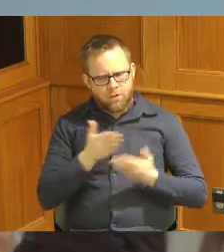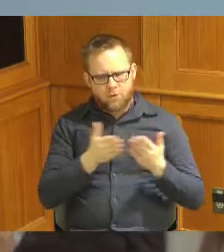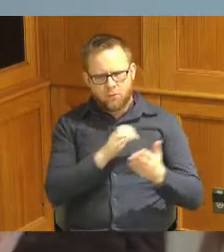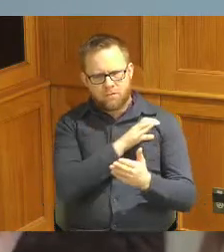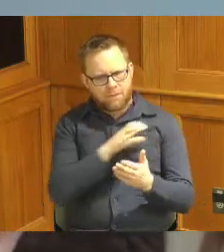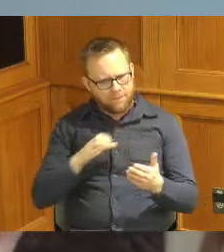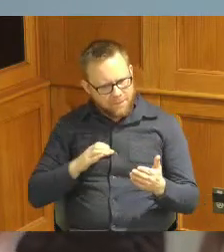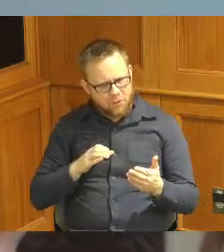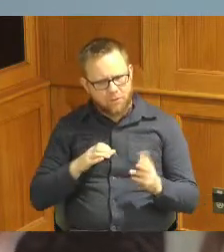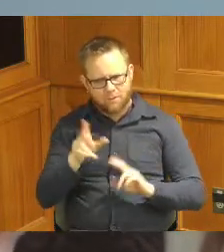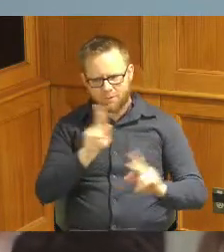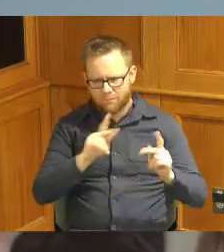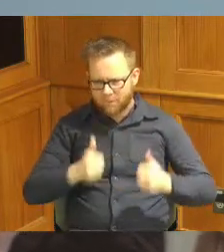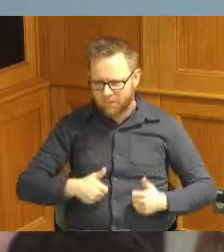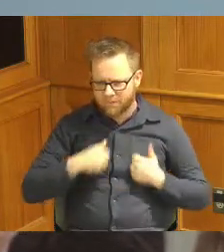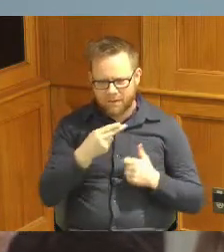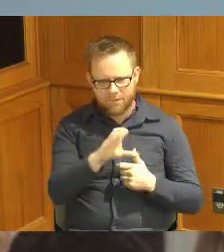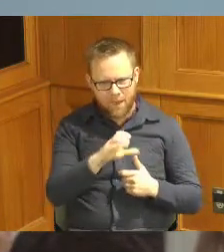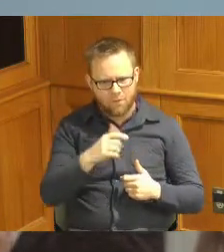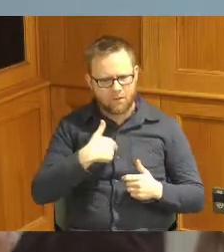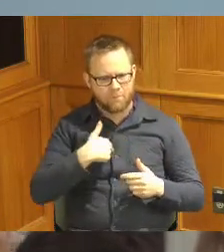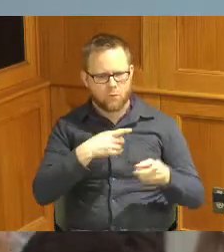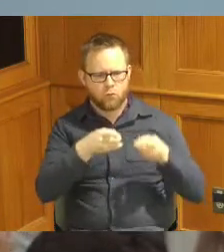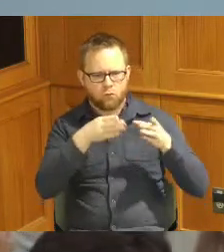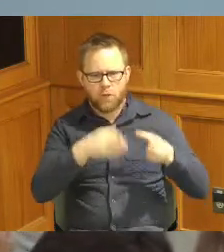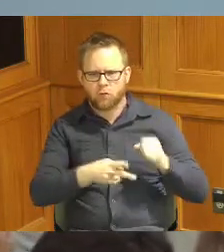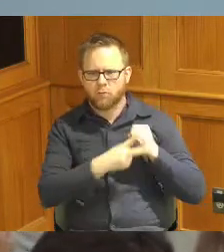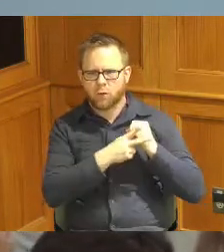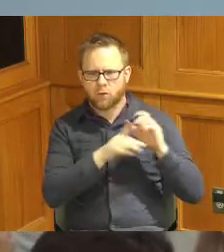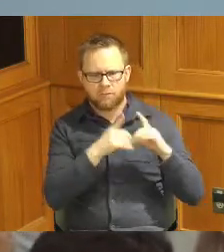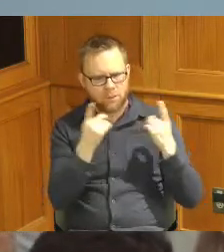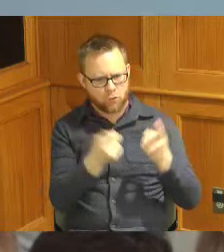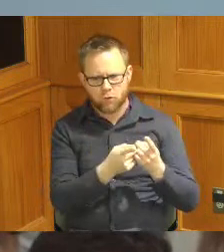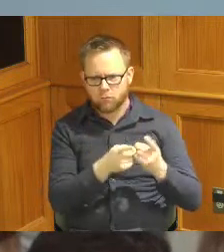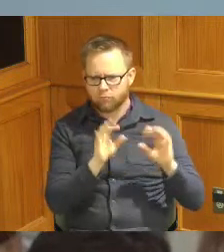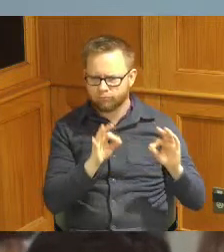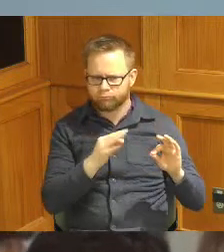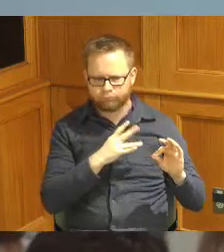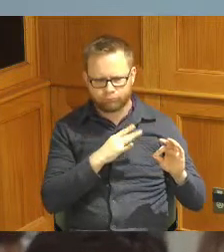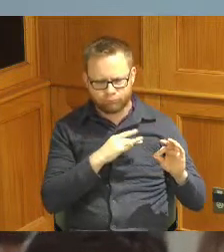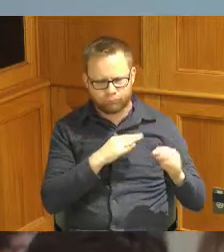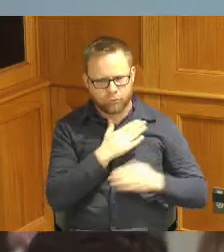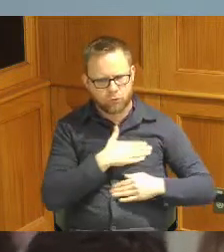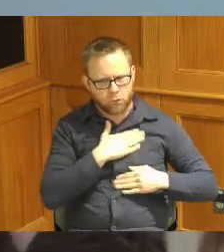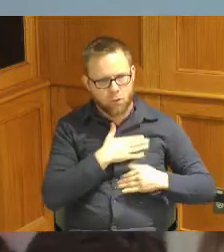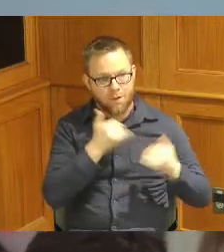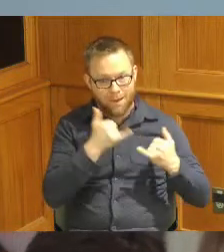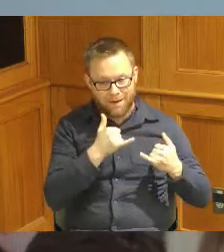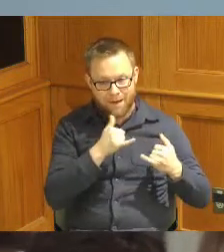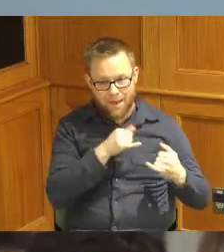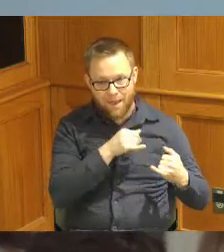residence as the Director of the Conservation District and so excited to serve more people and